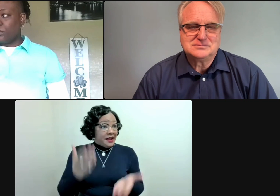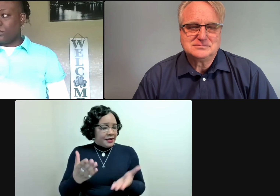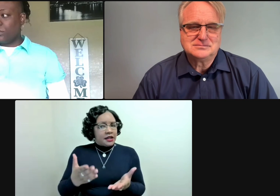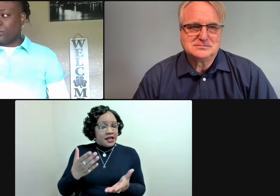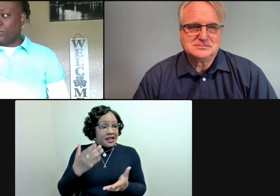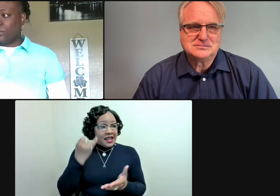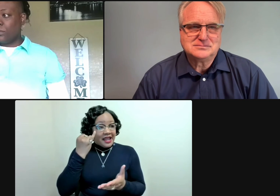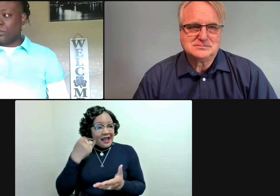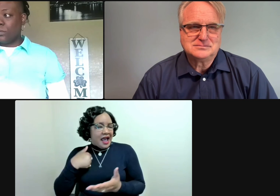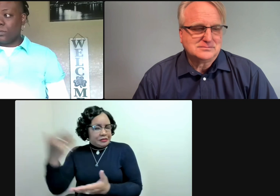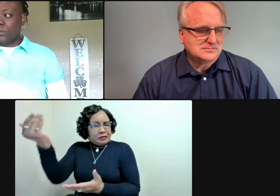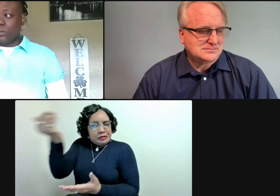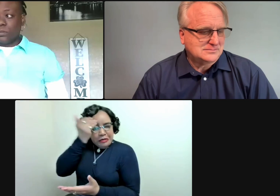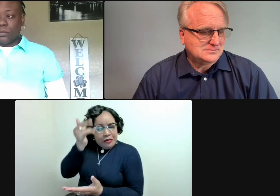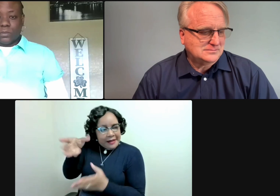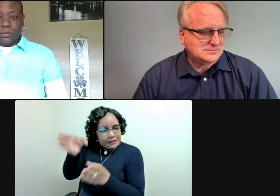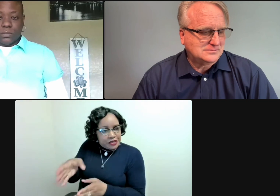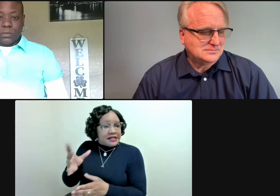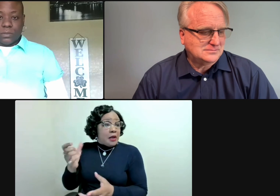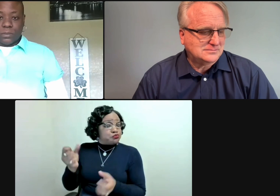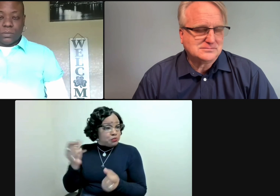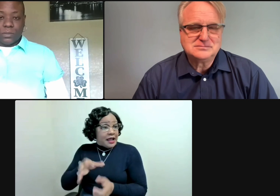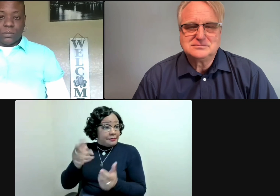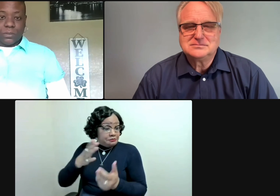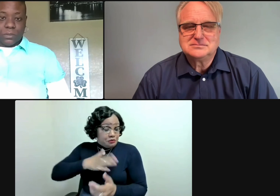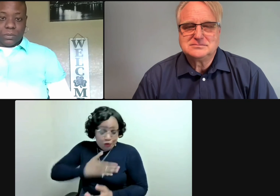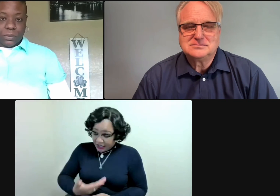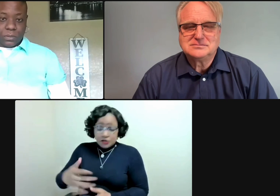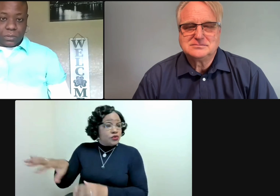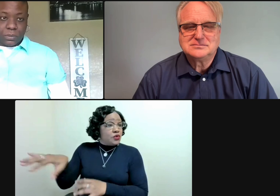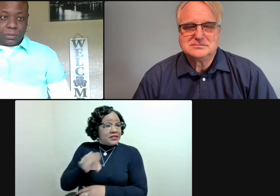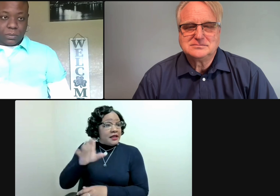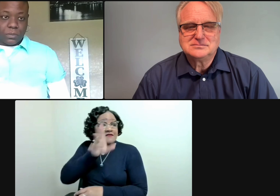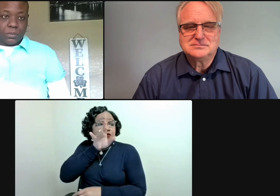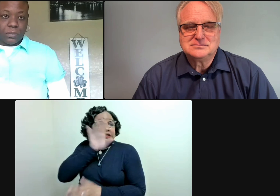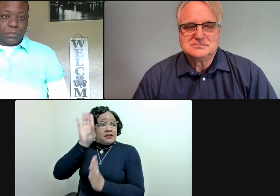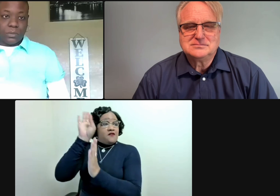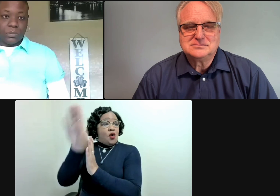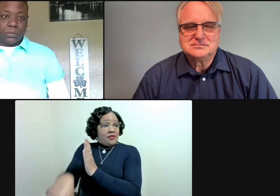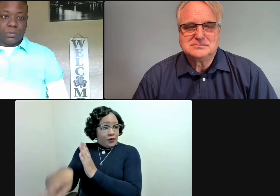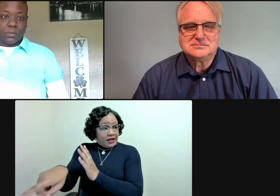And since I know them, I'm happy to do all the voicing for that person.